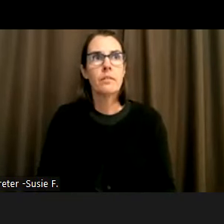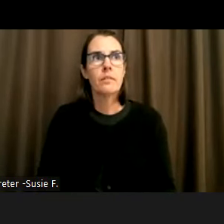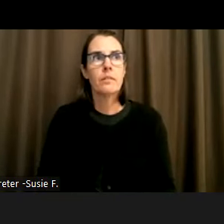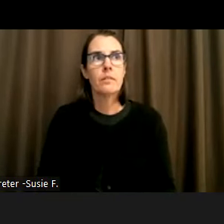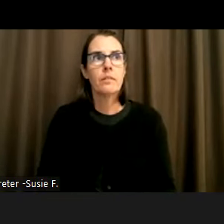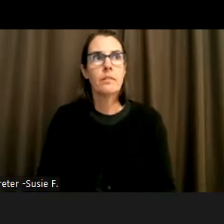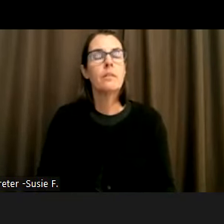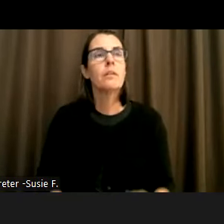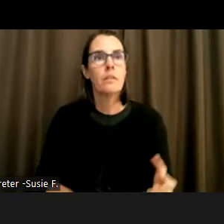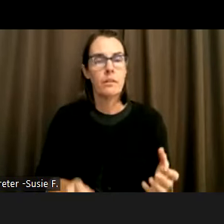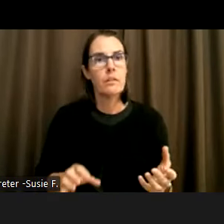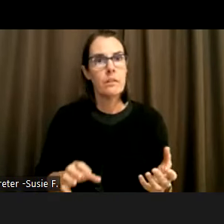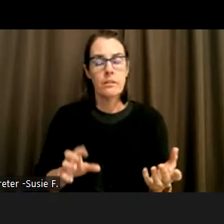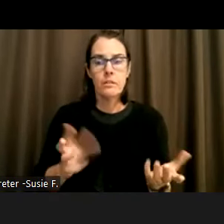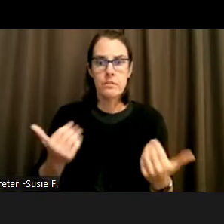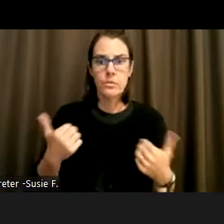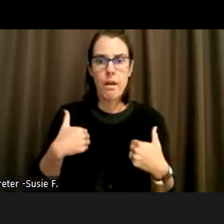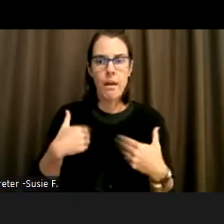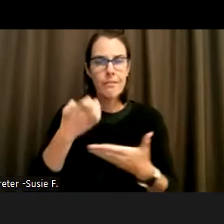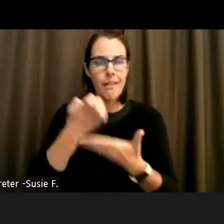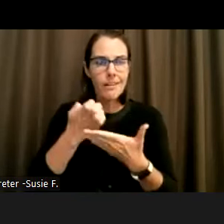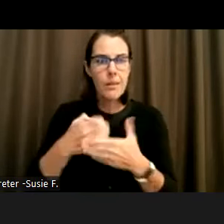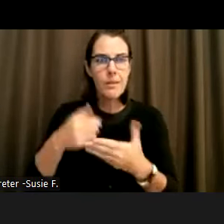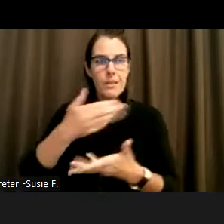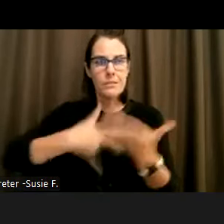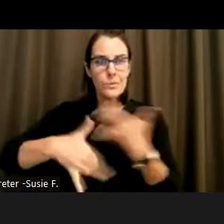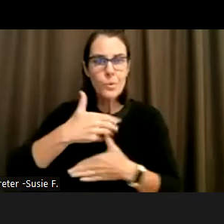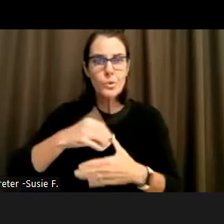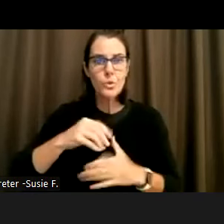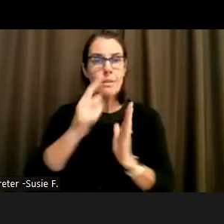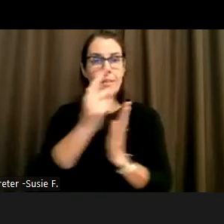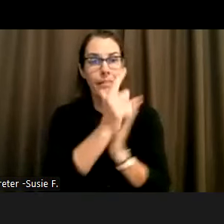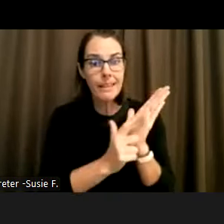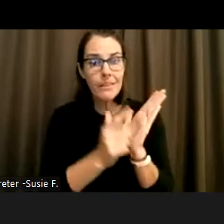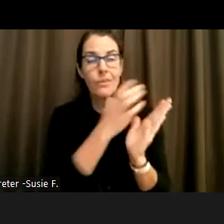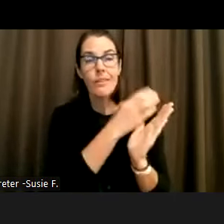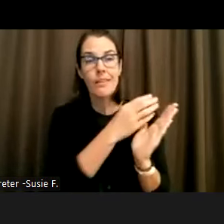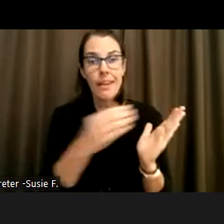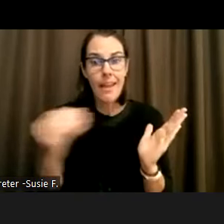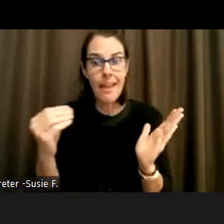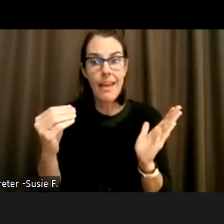social, legal and political